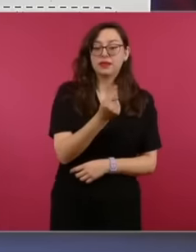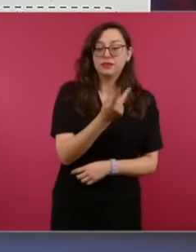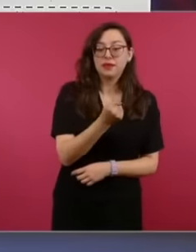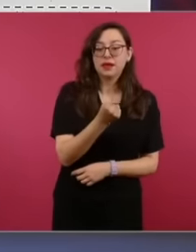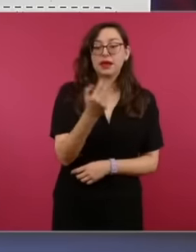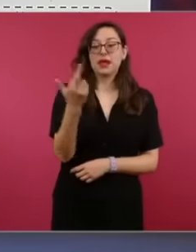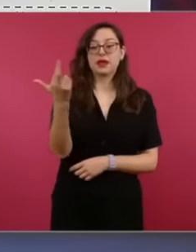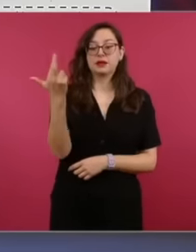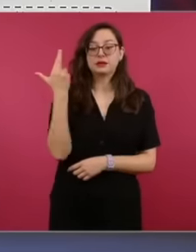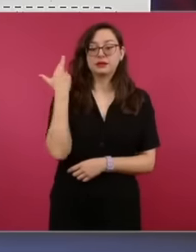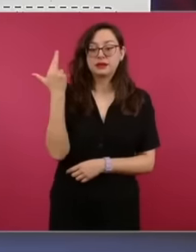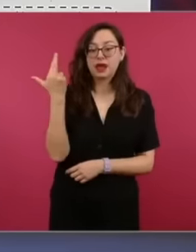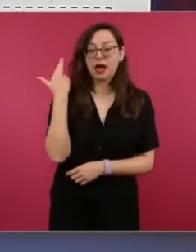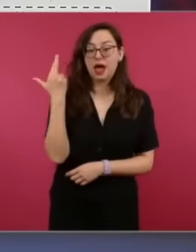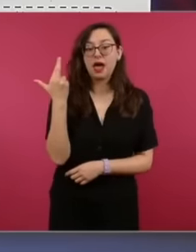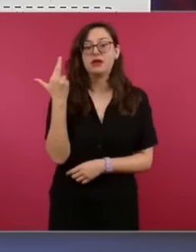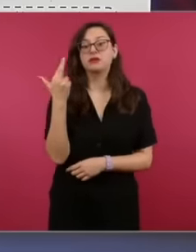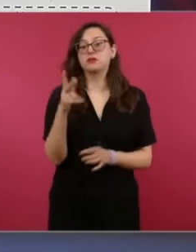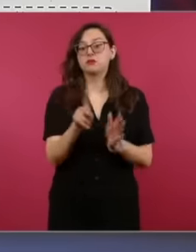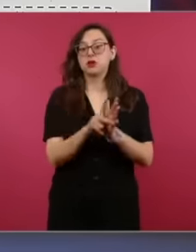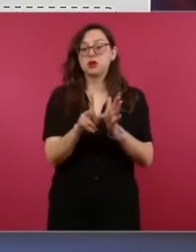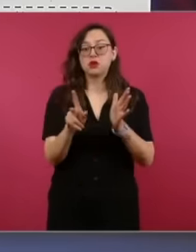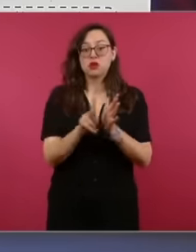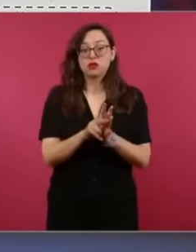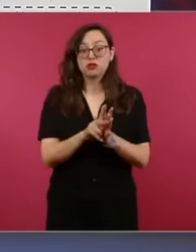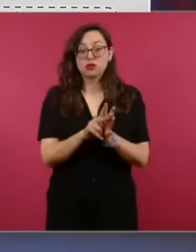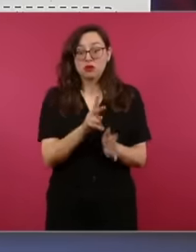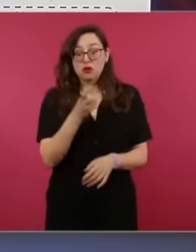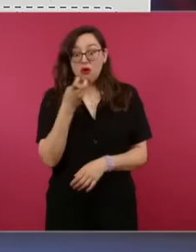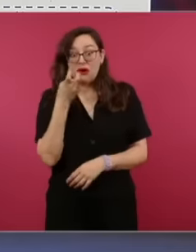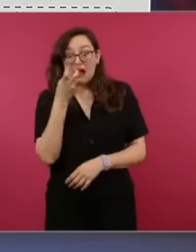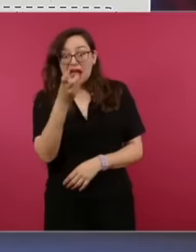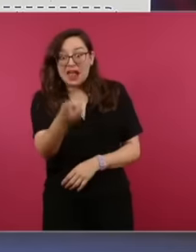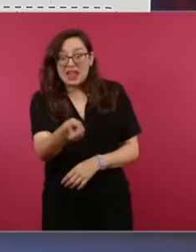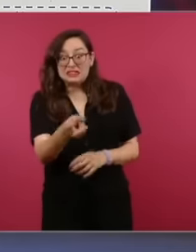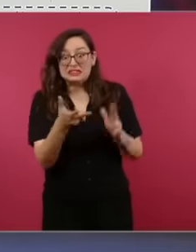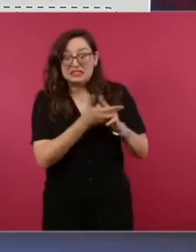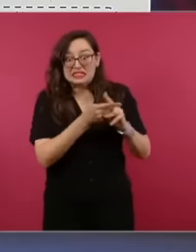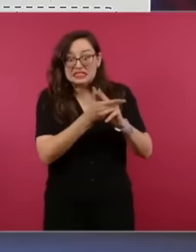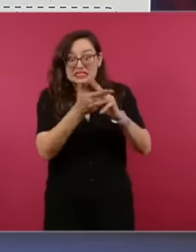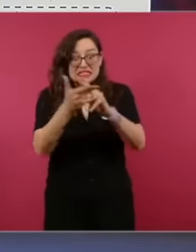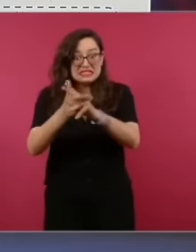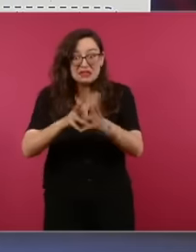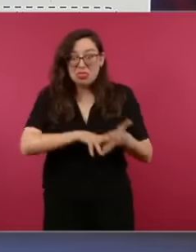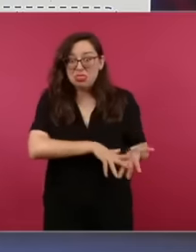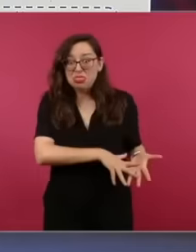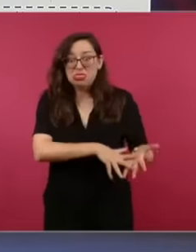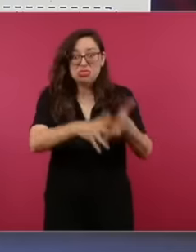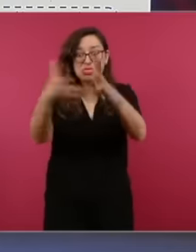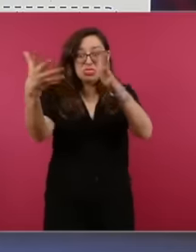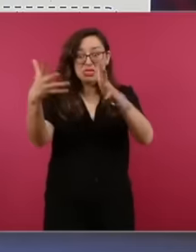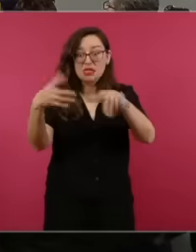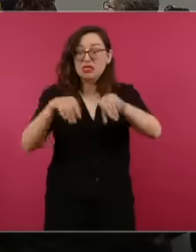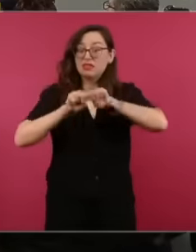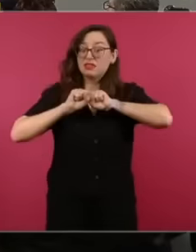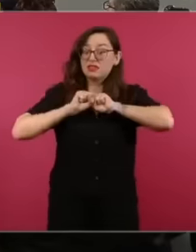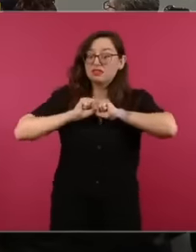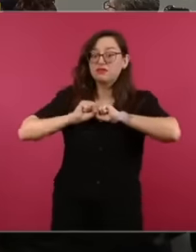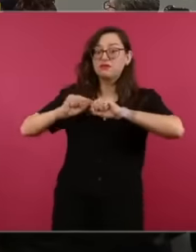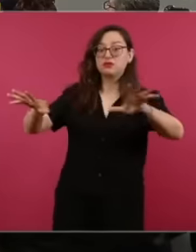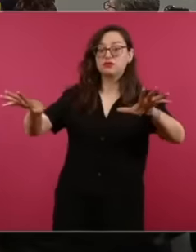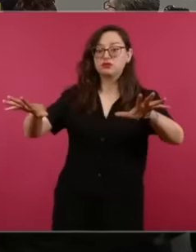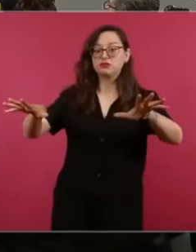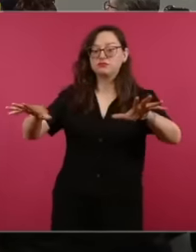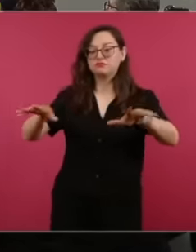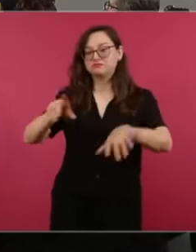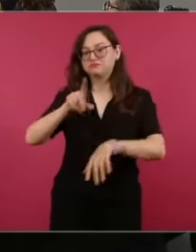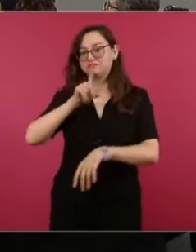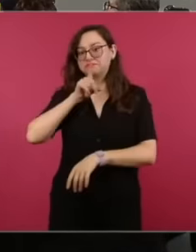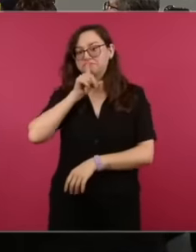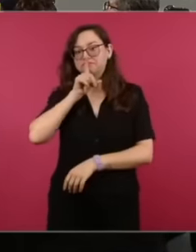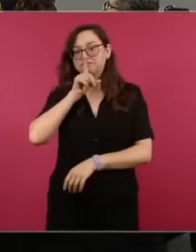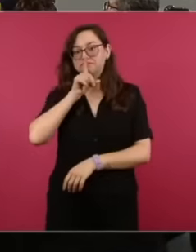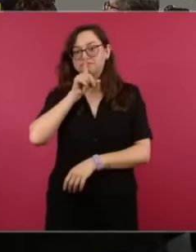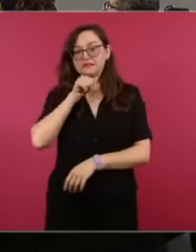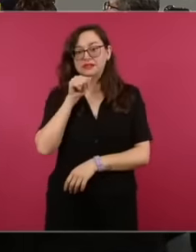to show you a photo of a meeting What is your channel Well I'm